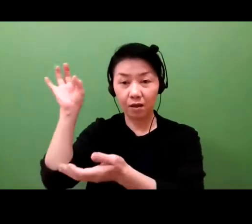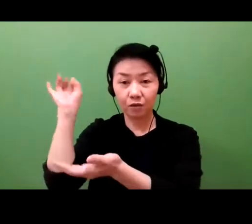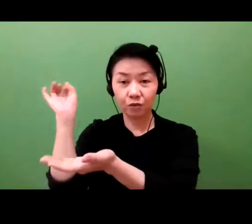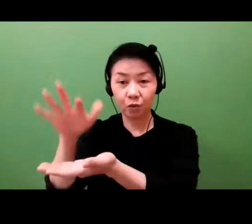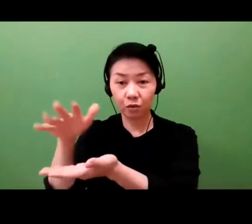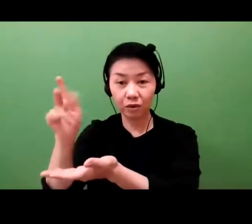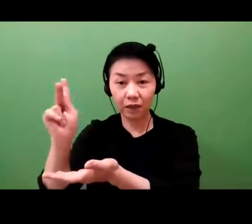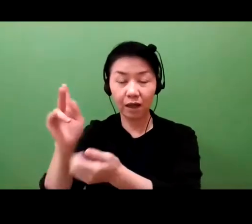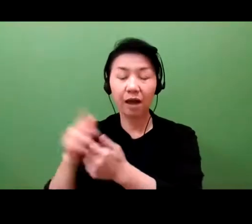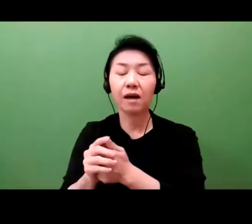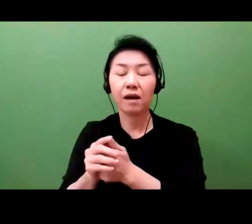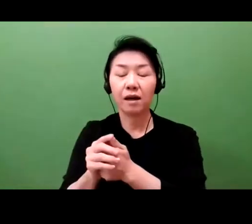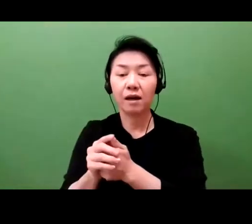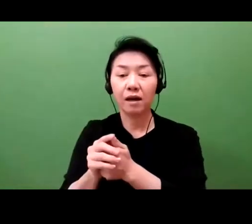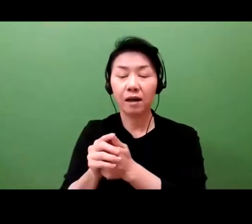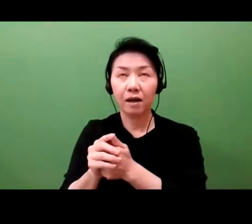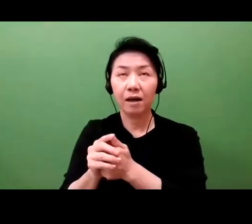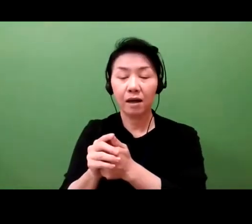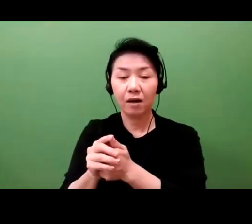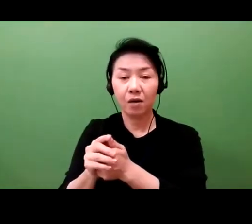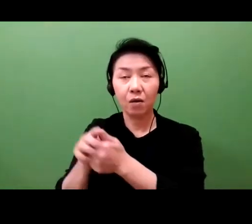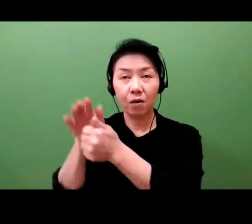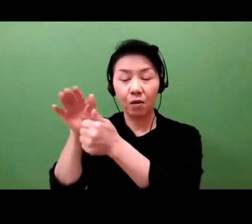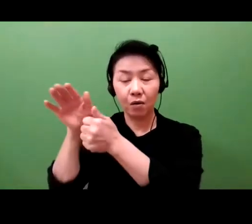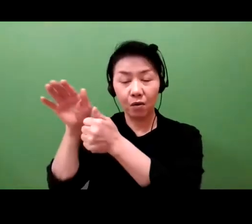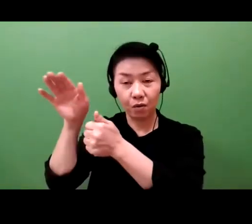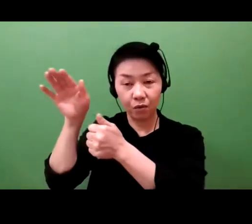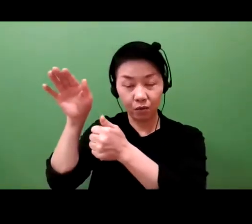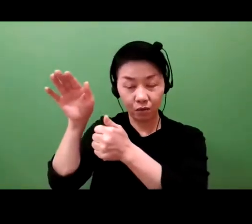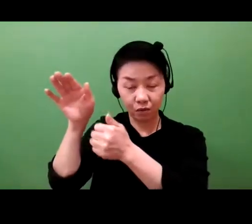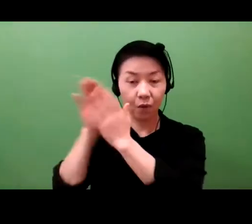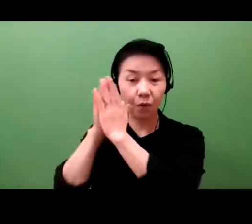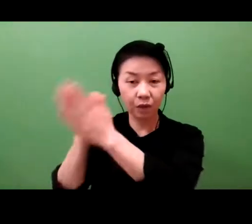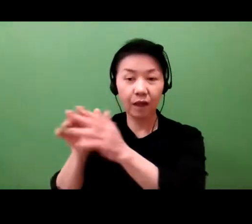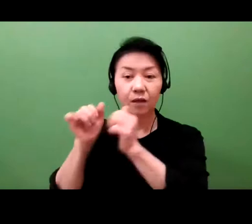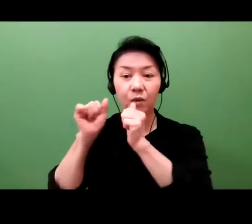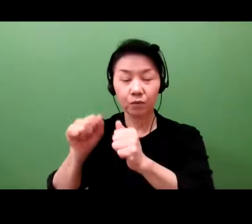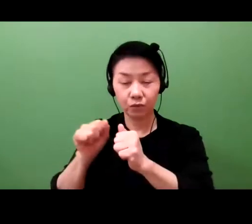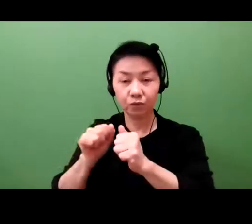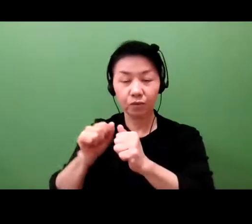Both early stage investors like angel and venture capitalists,